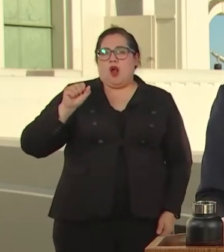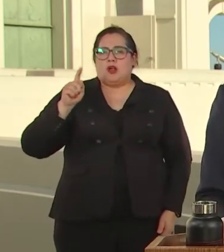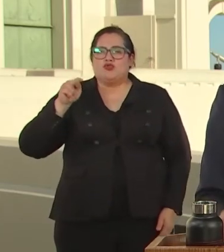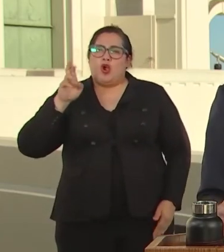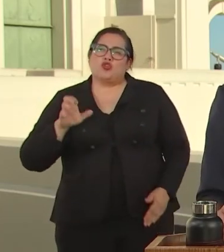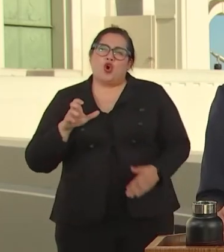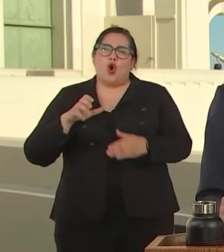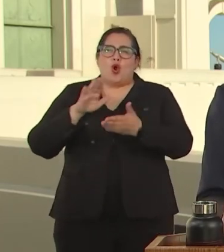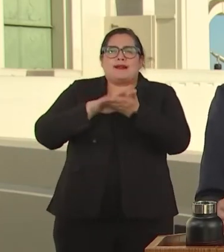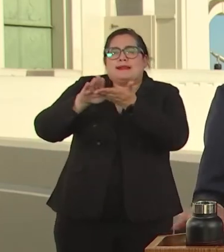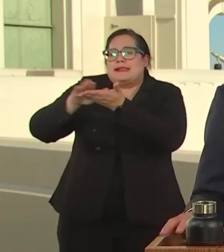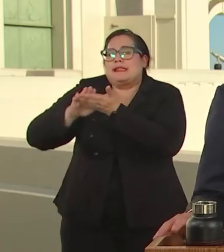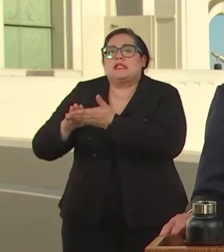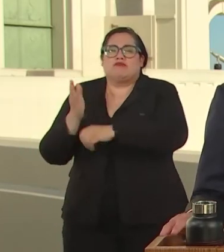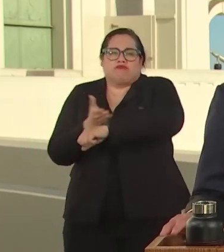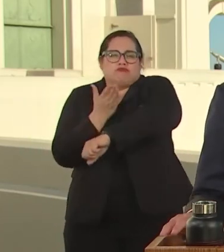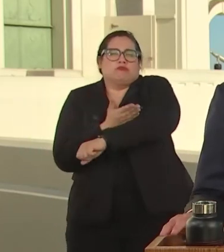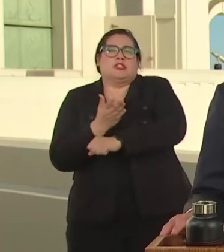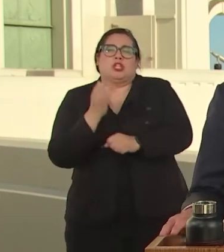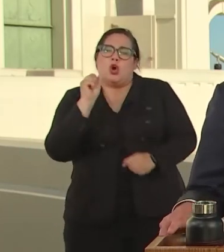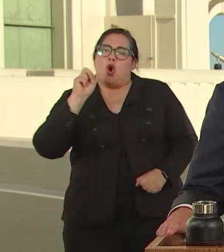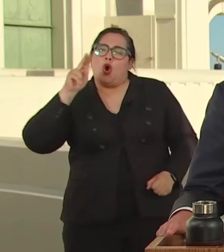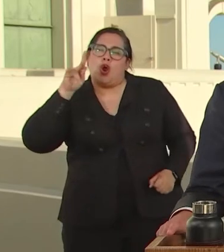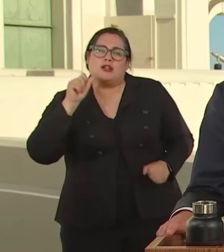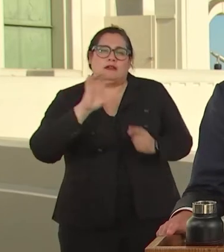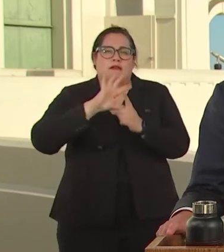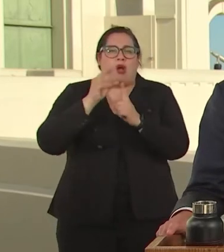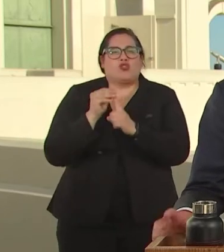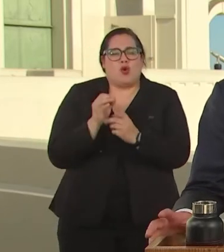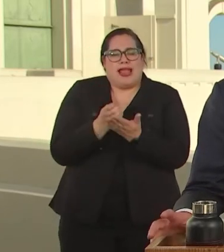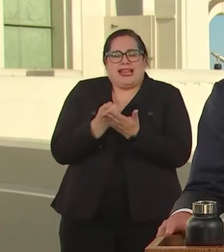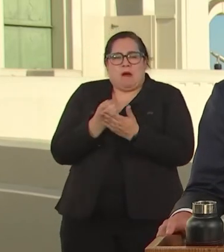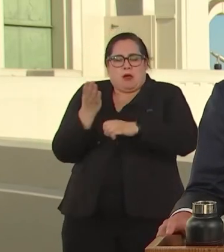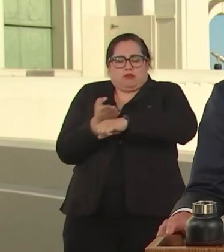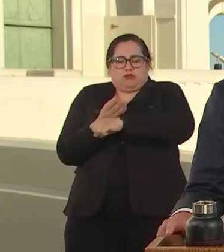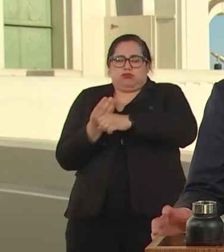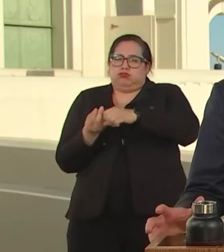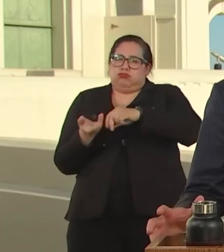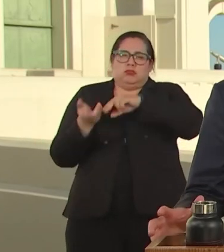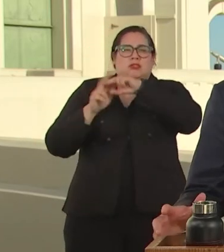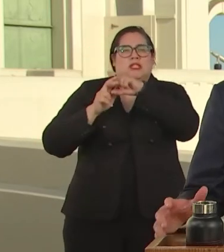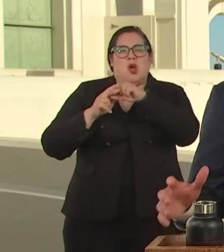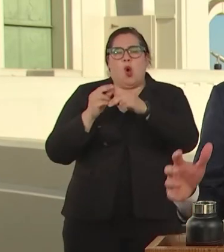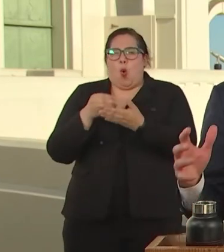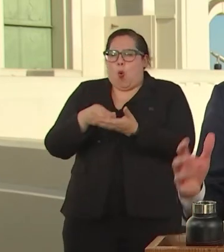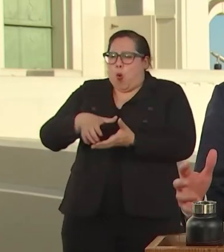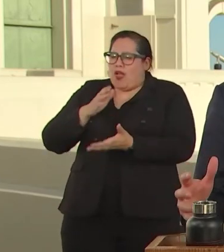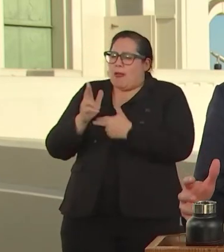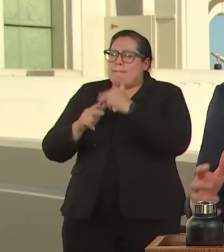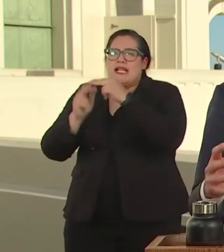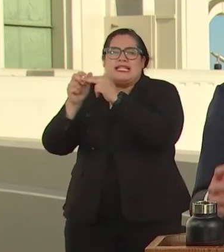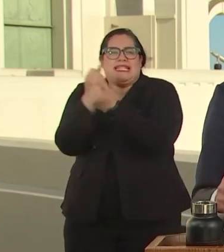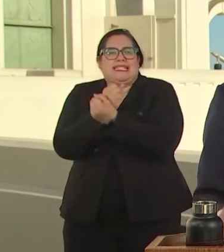CLEANLINESS, ARTS AND CULTURE, ECONOMIC COME BACK, WEALTH BUILDING, SAFE NEIGHBORHOODS AND MUNICIPAL OPERATIONS.